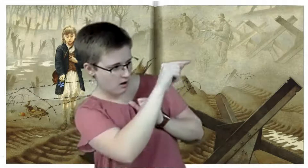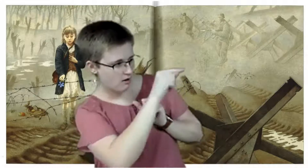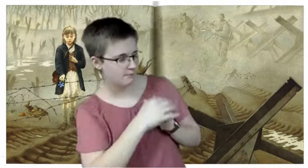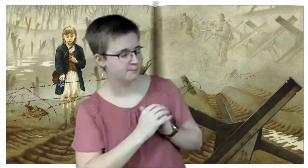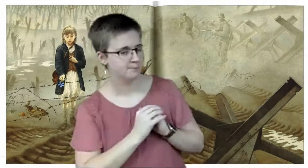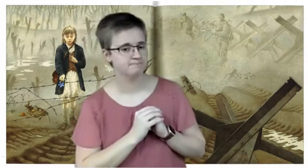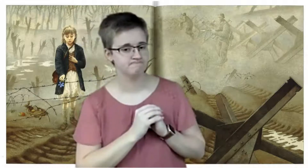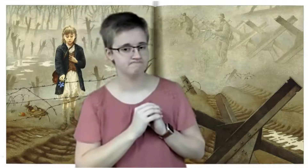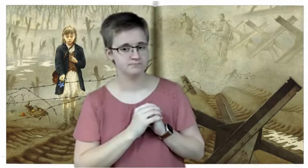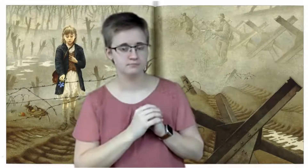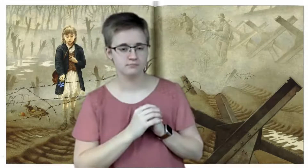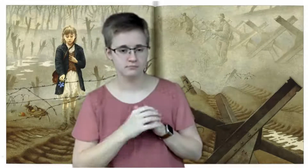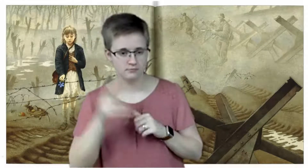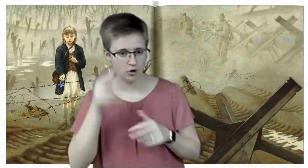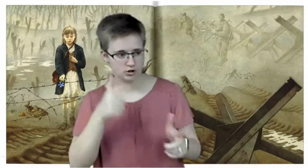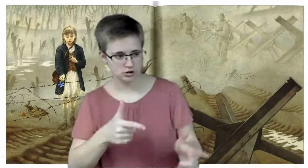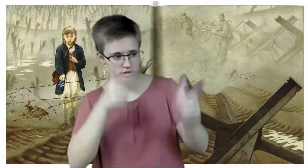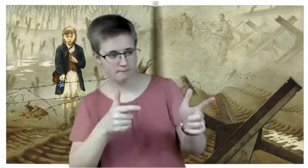There was a shot.